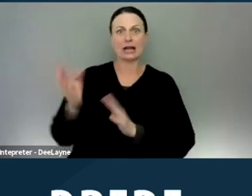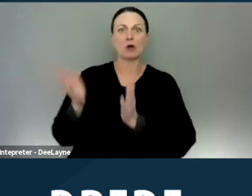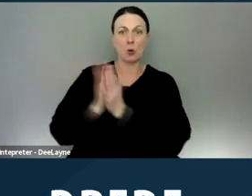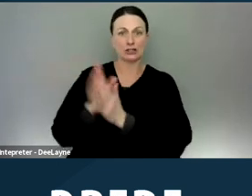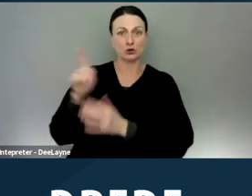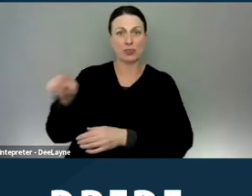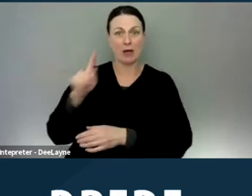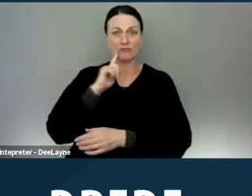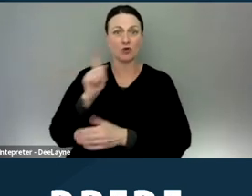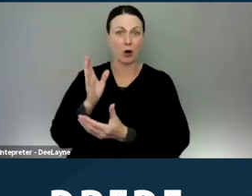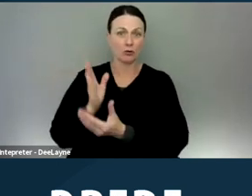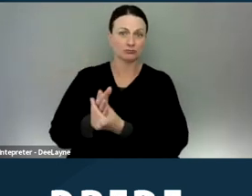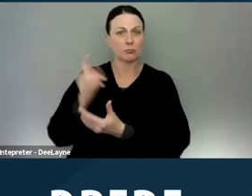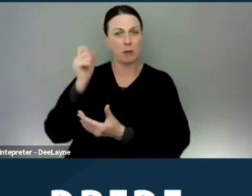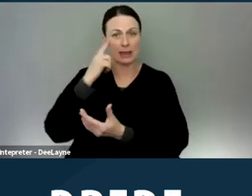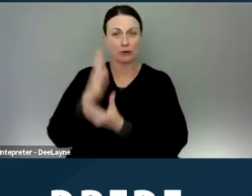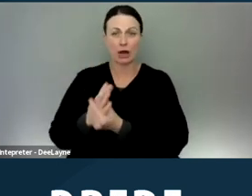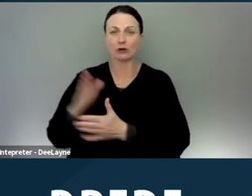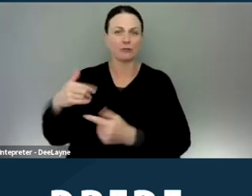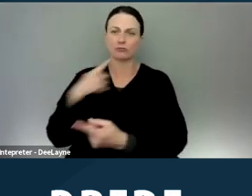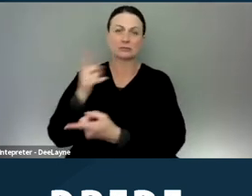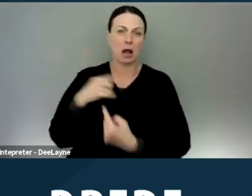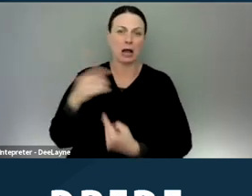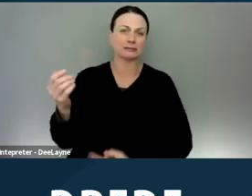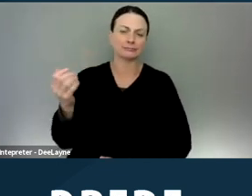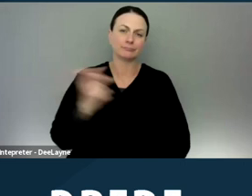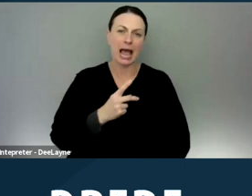They haven't responded yet, but I assume the response will probably be similar